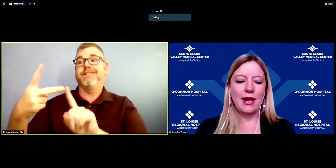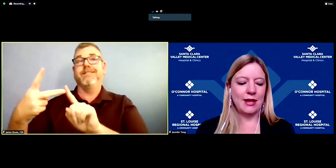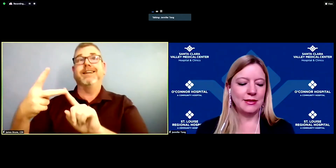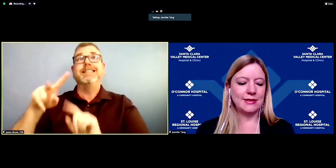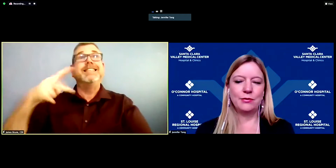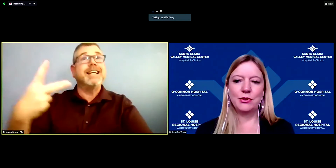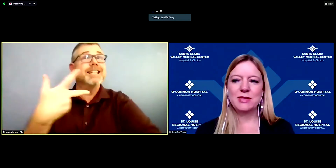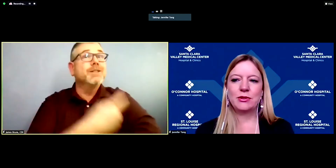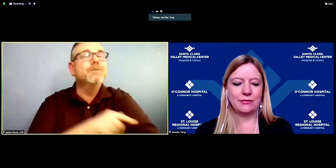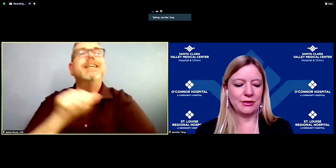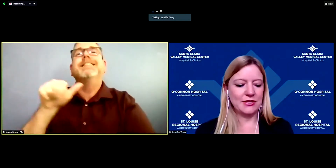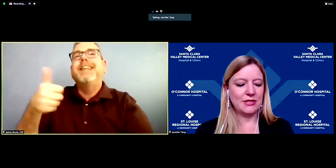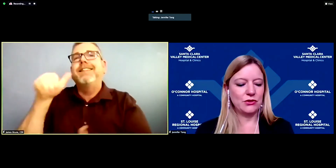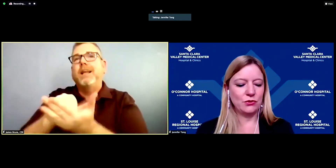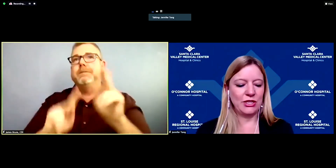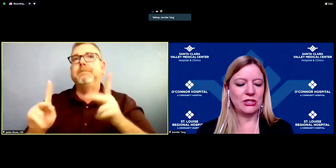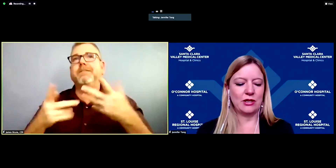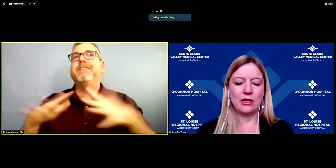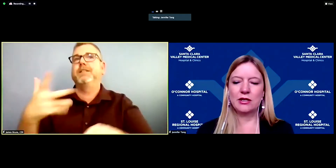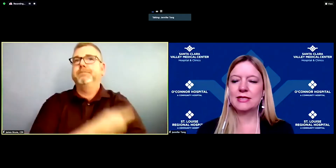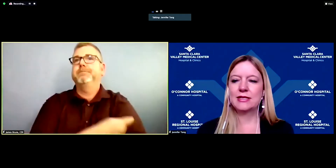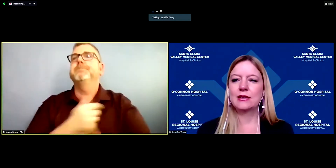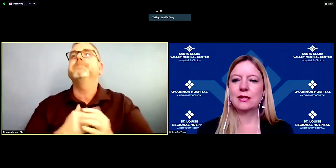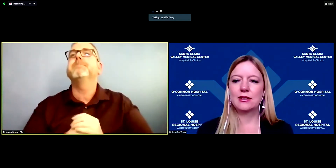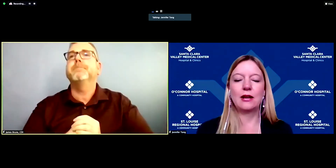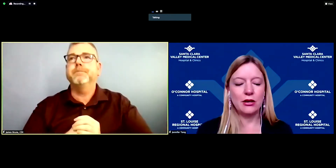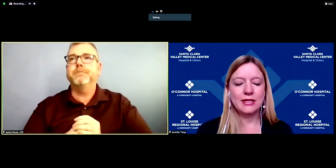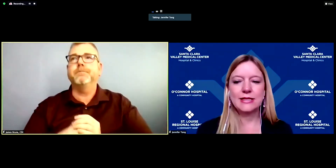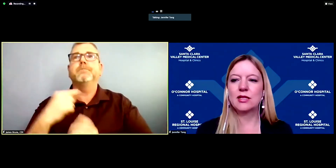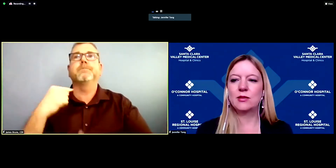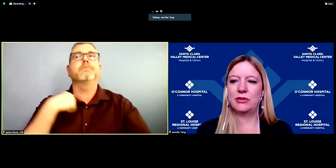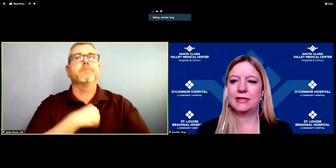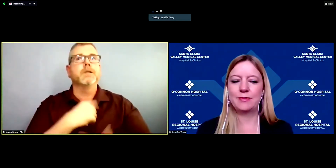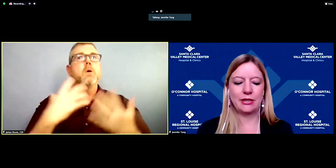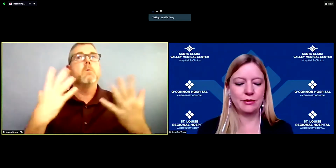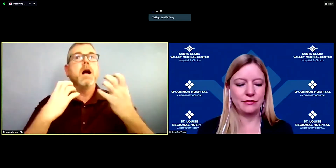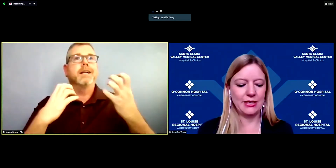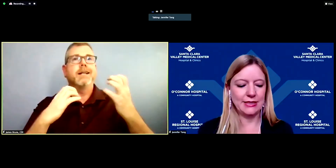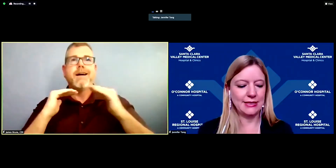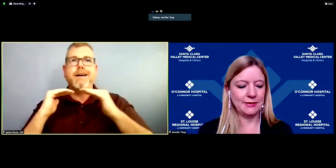and multiple efforts to reach the hardest hardest hit communities by COVID-19.